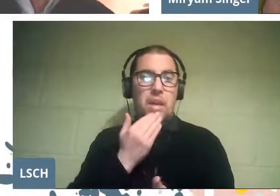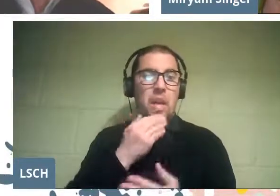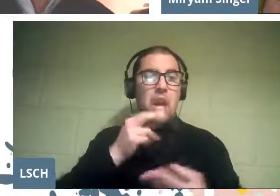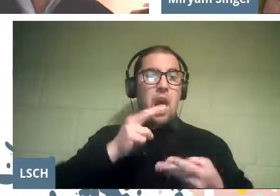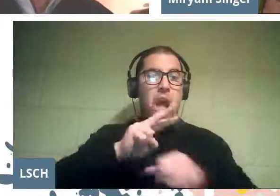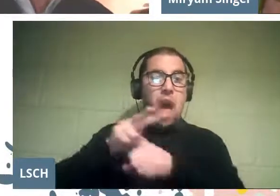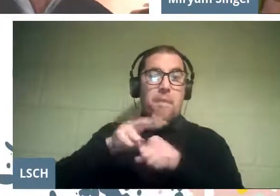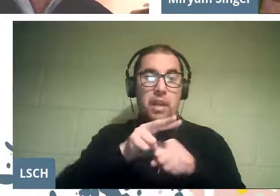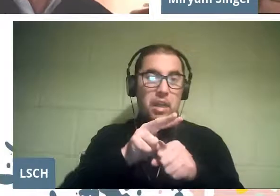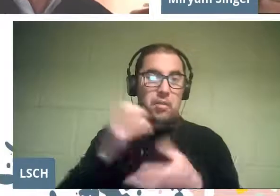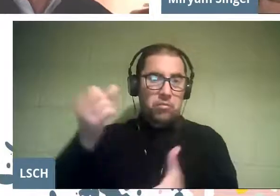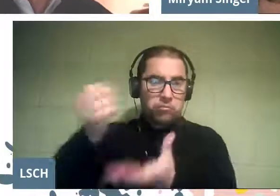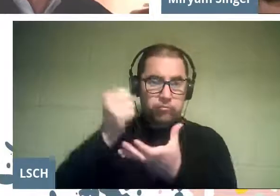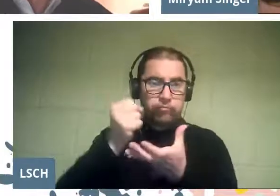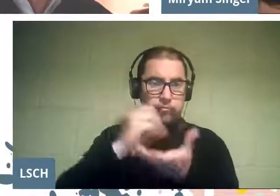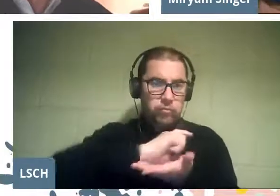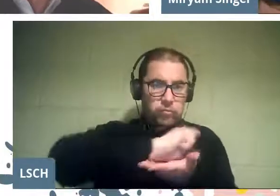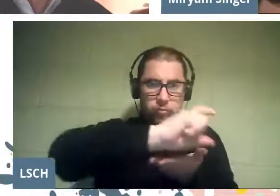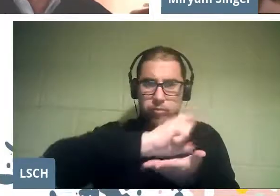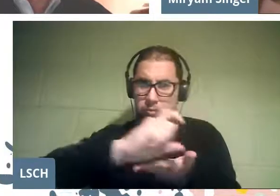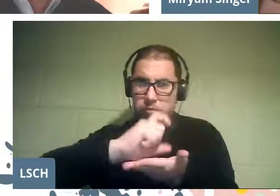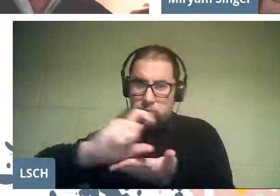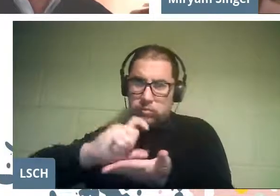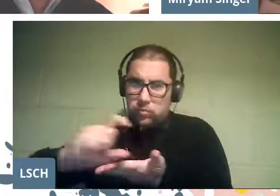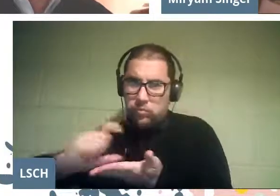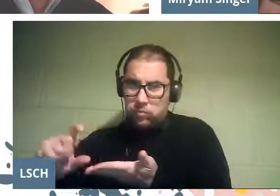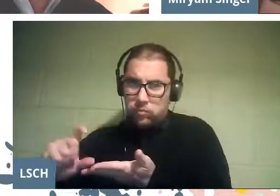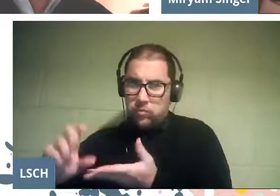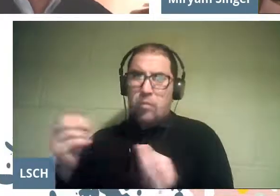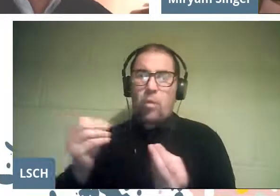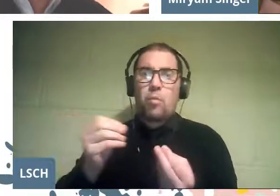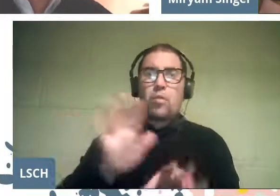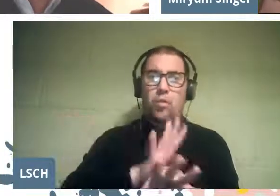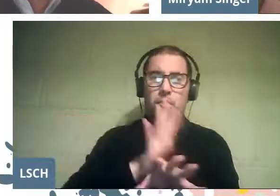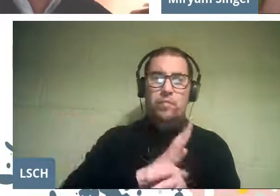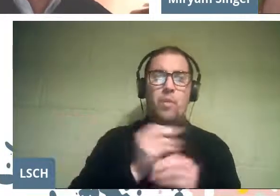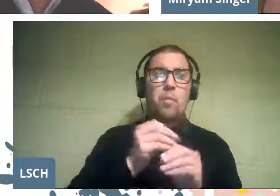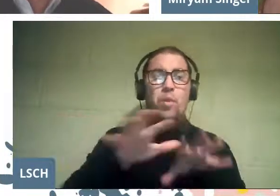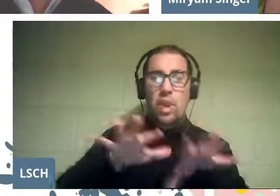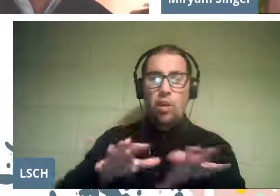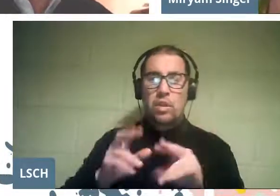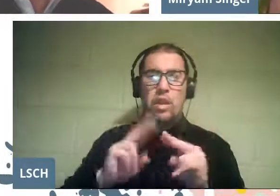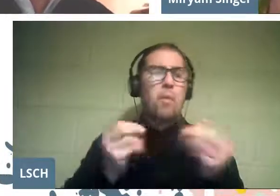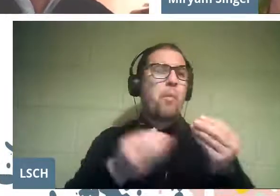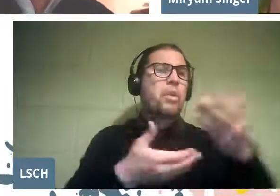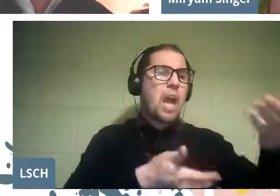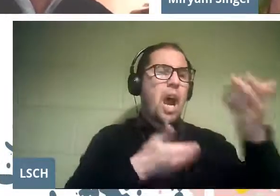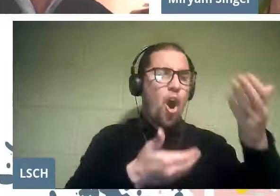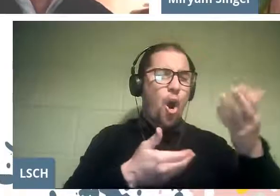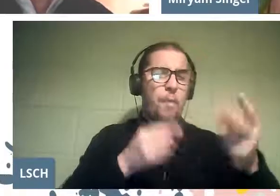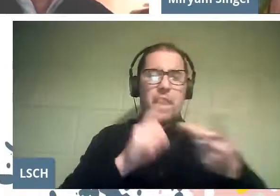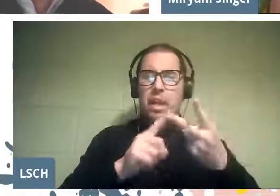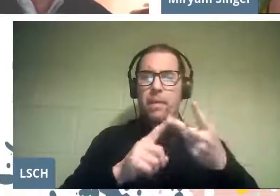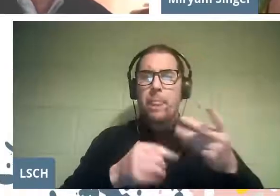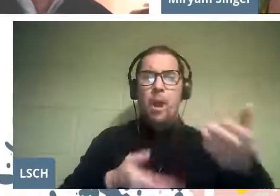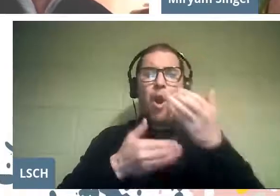because they were large, for a lot of shows. Many operas were made, operas were made, La Serena,